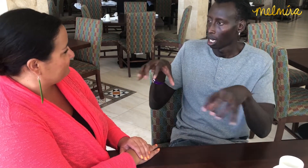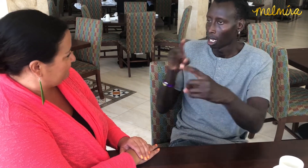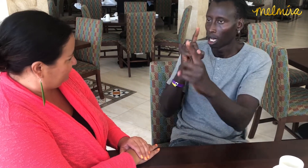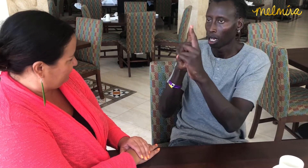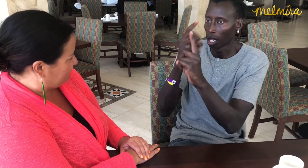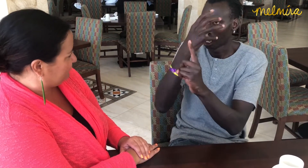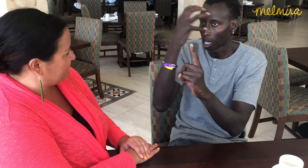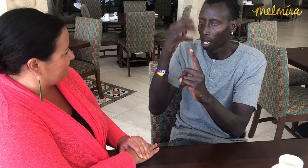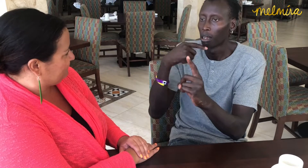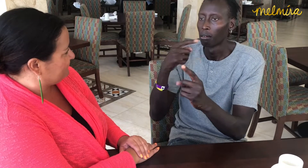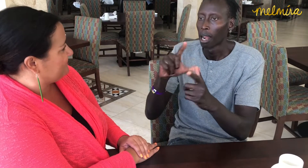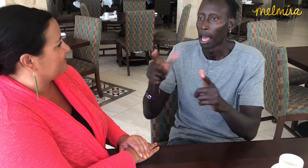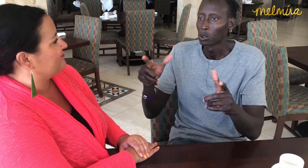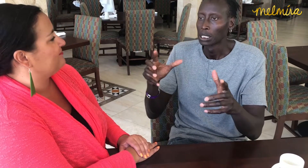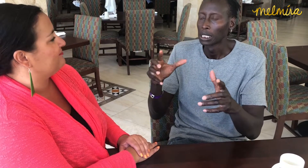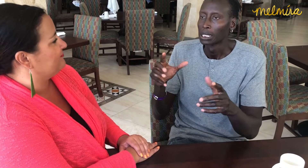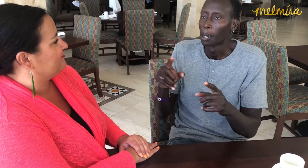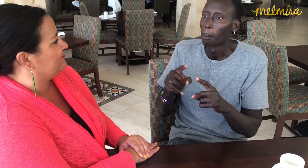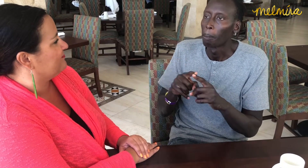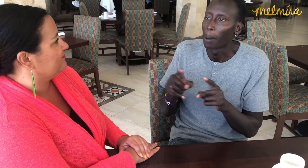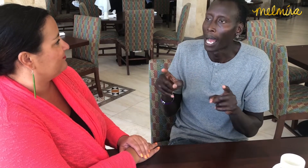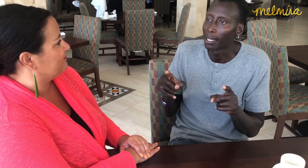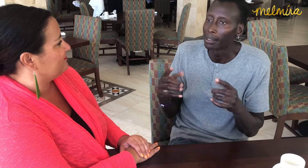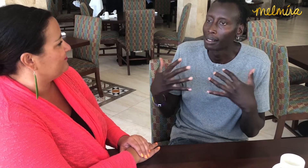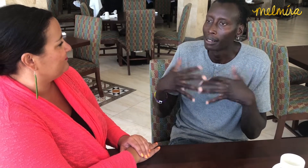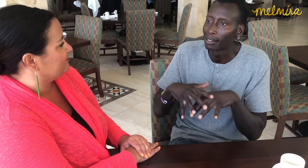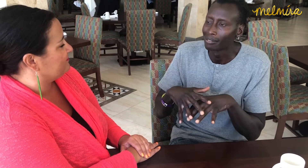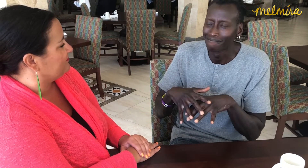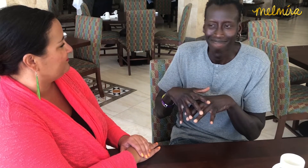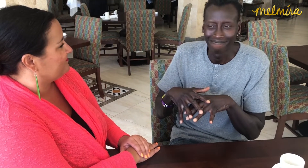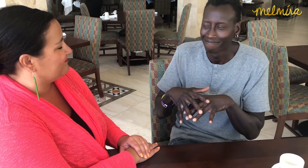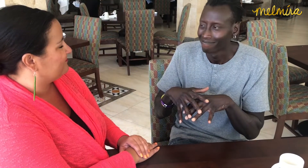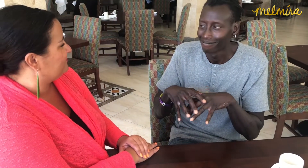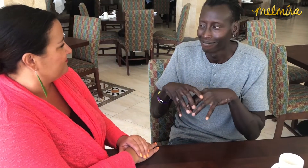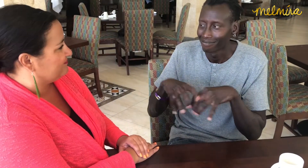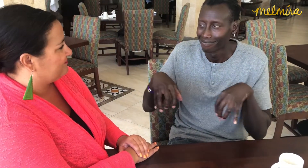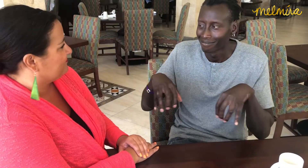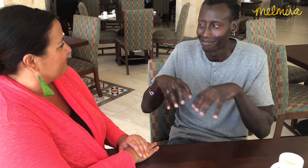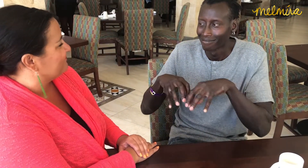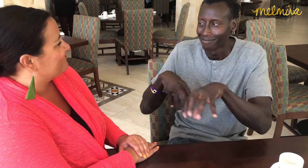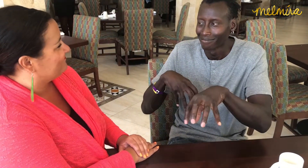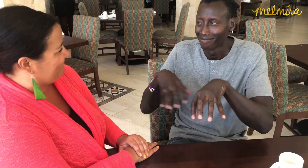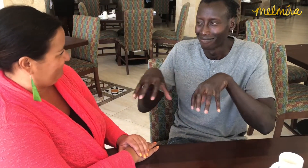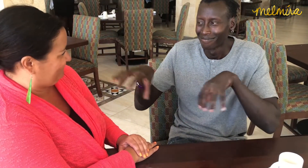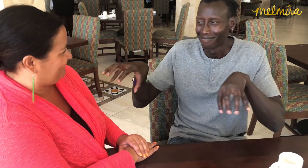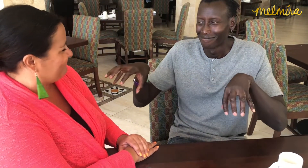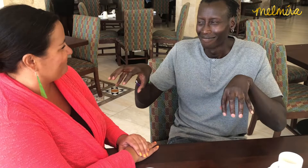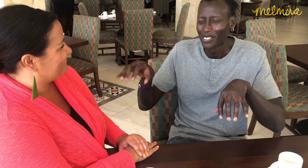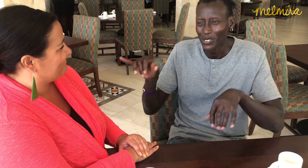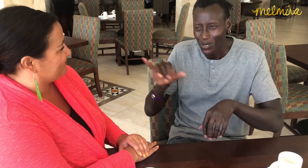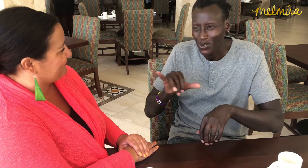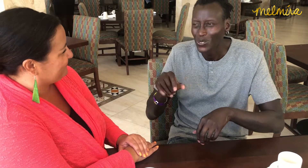They're all divided into their own tribes.